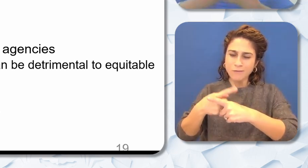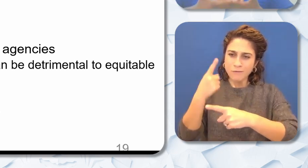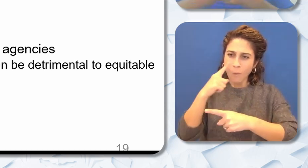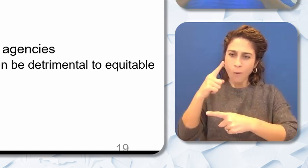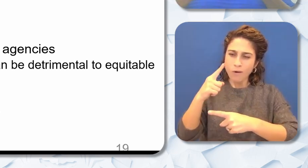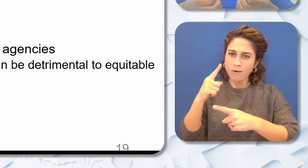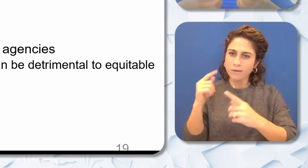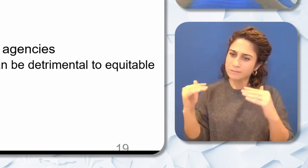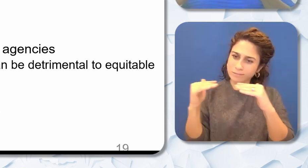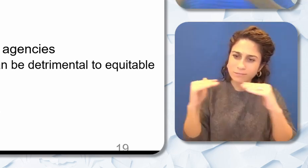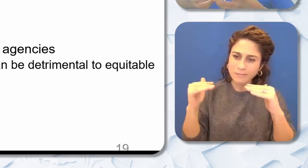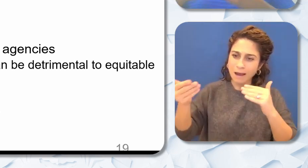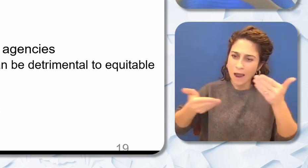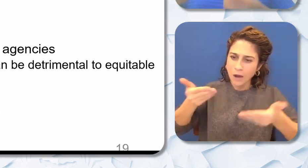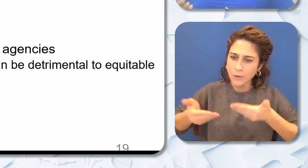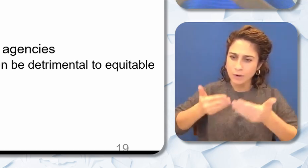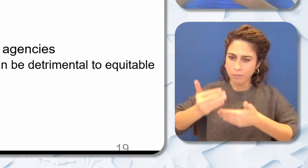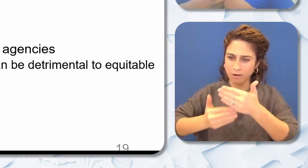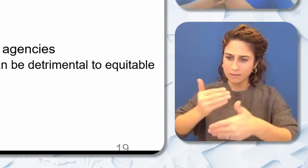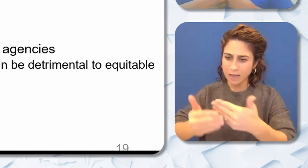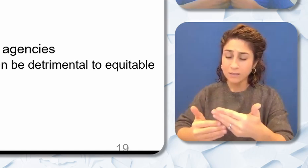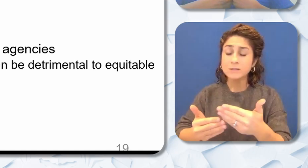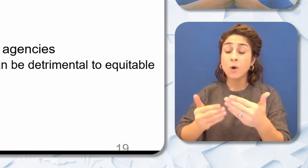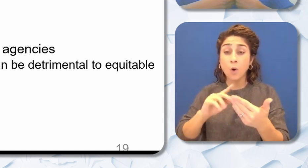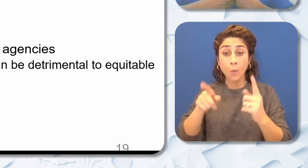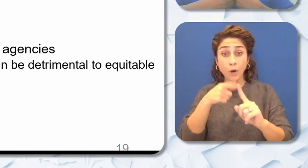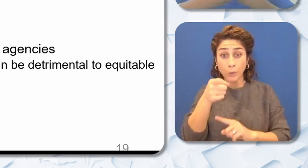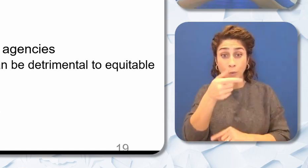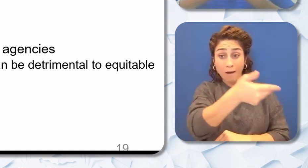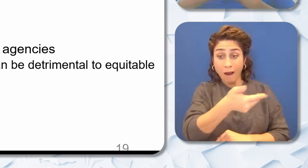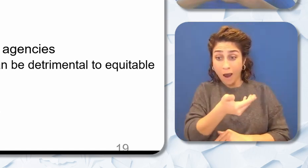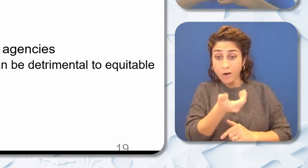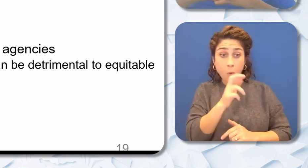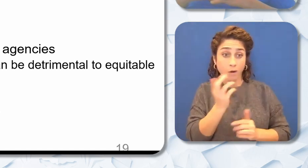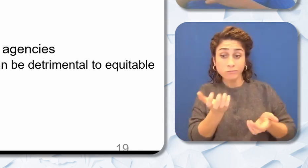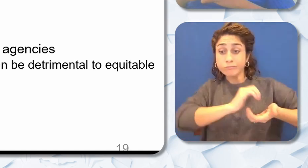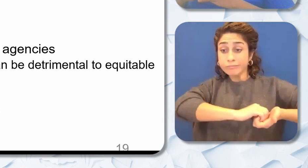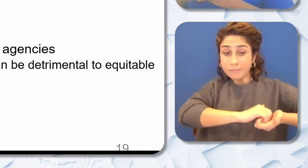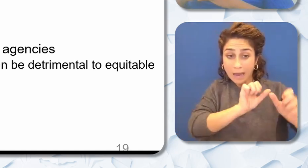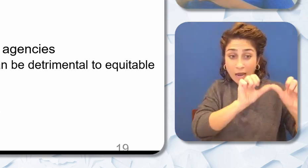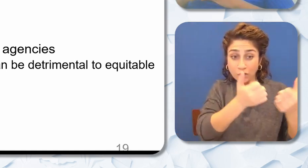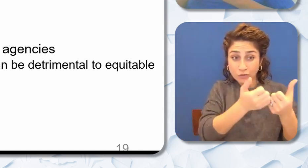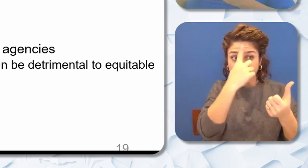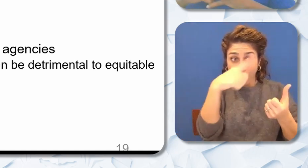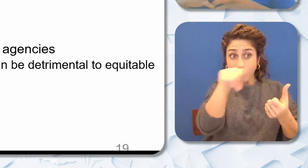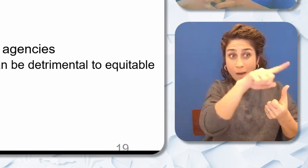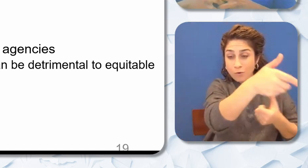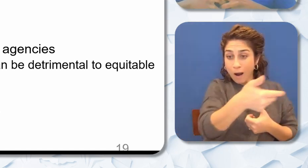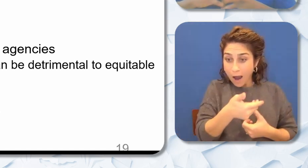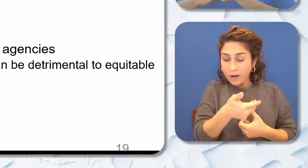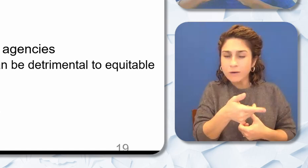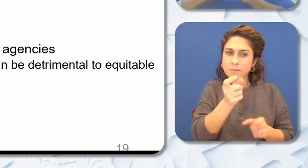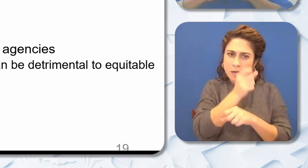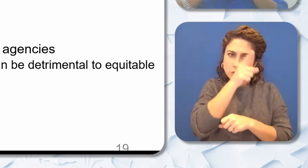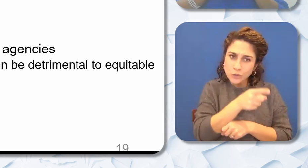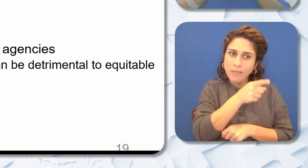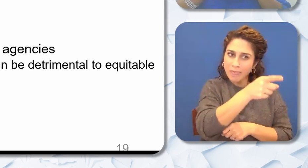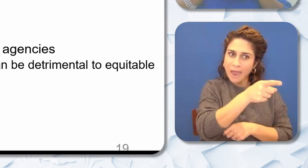Ensure their values and ethics align with yours. Make sure they also have representation in their